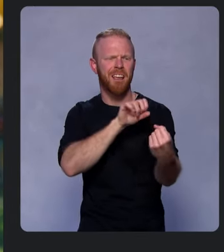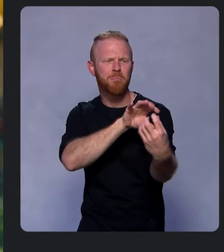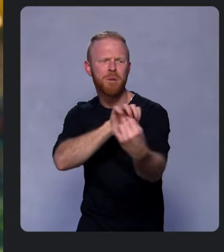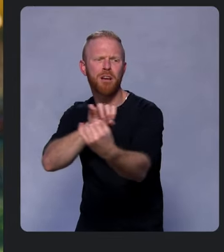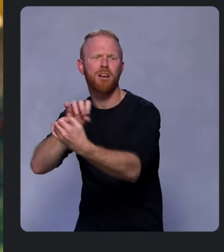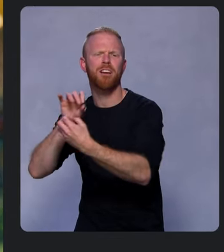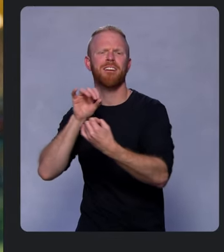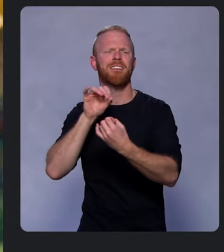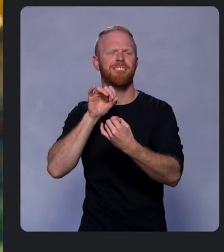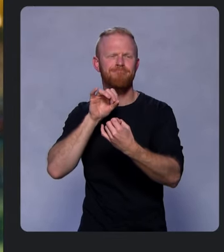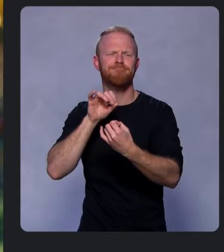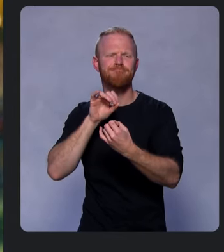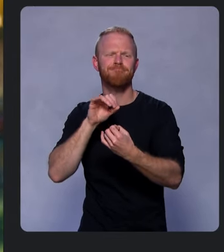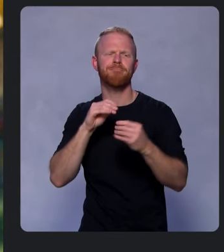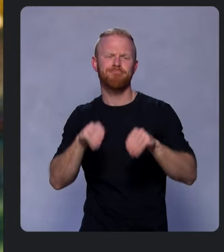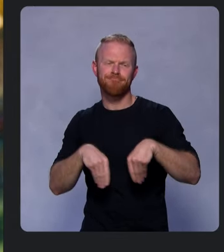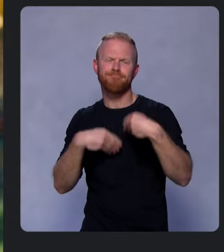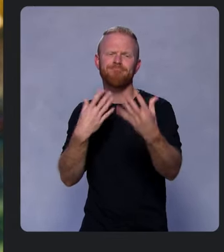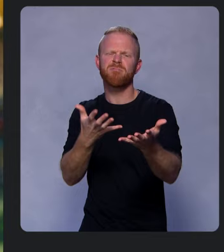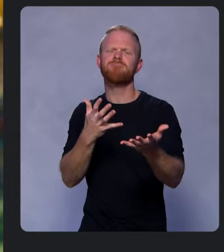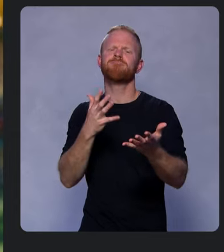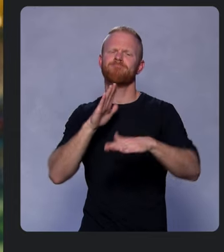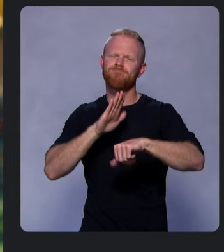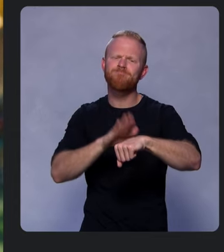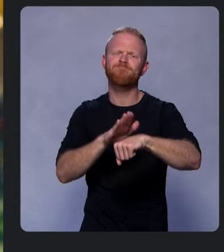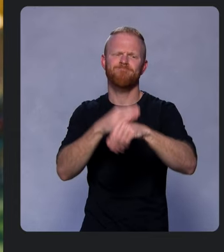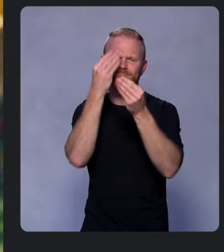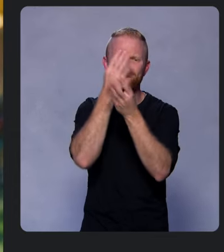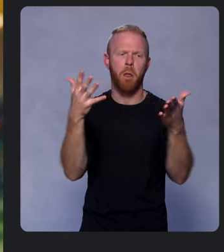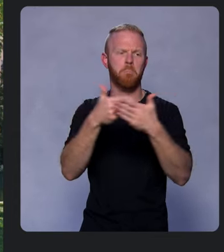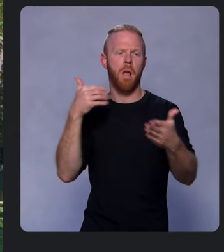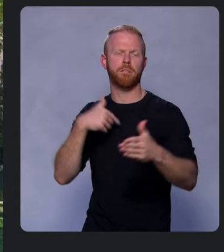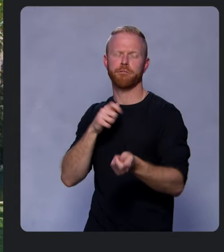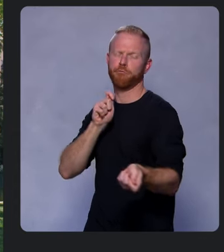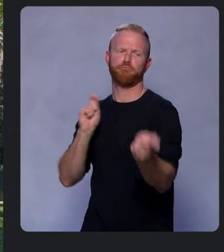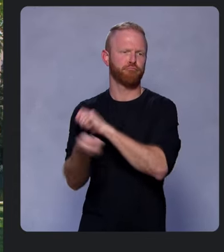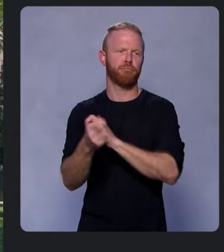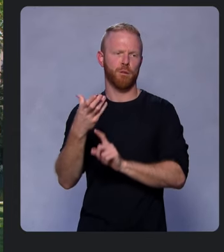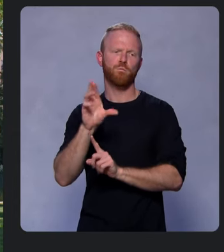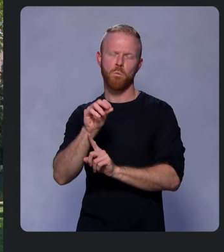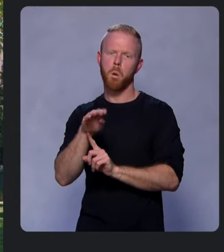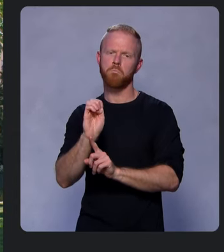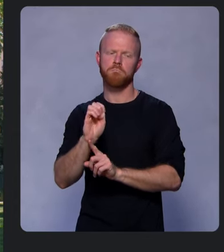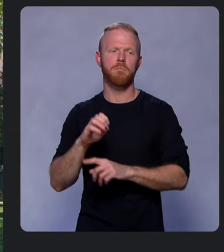and providing meaningful notice before we make changes in Chrome. This includes our ongoing efforts to combat